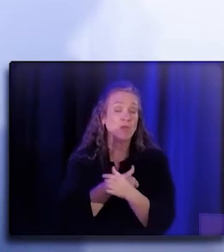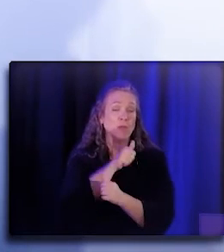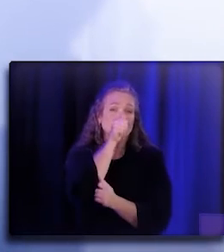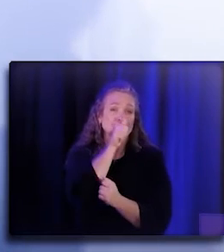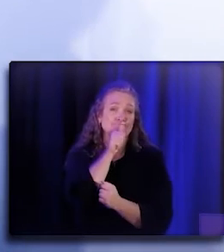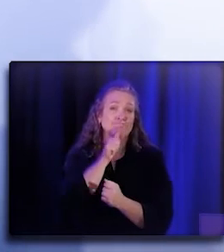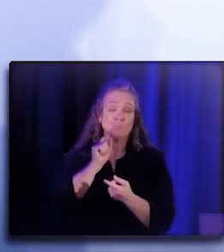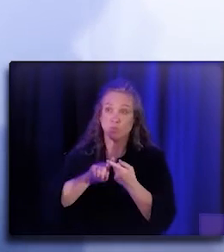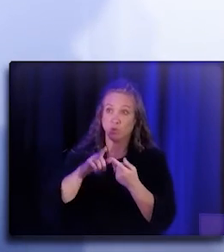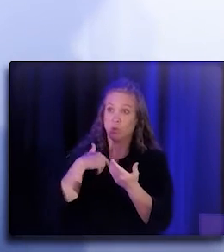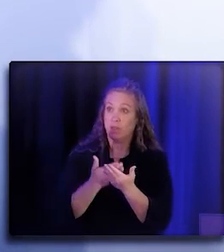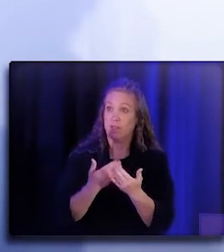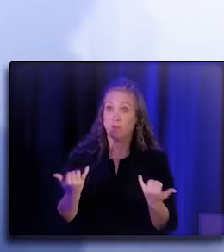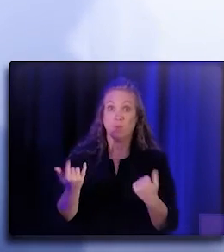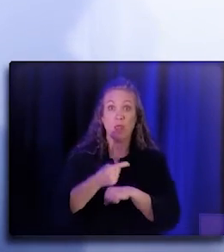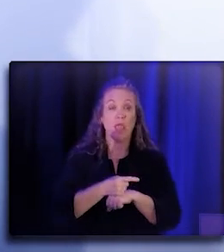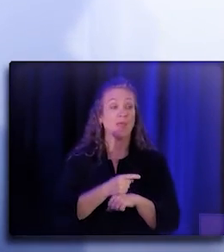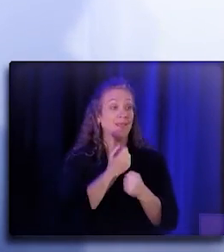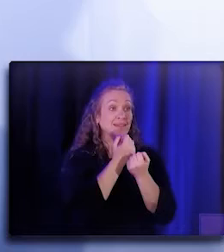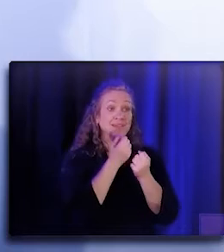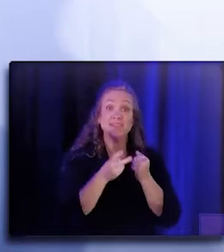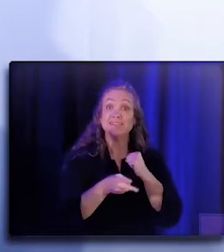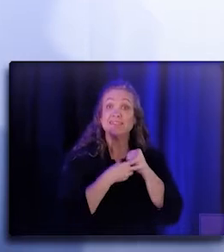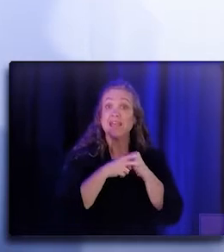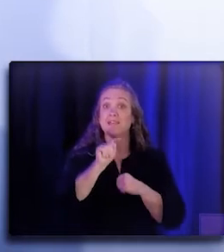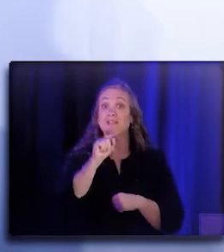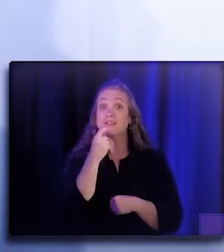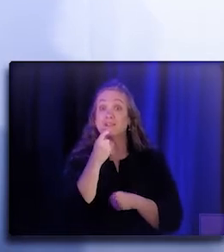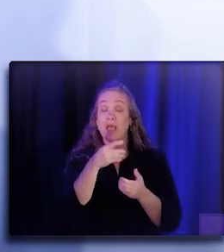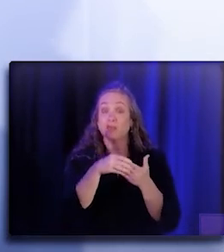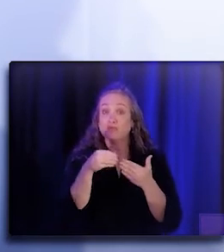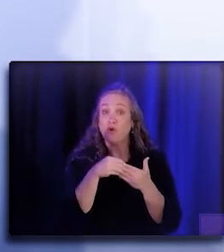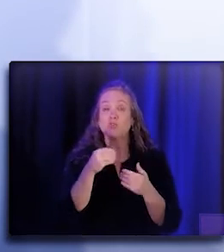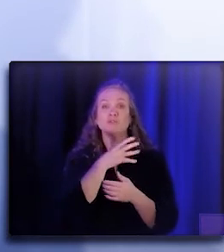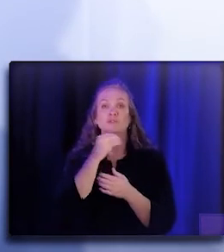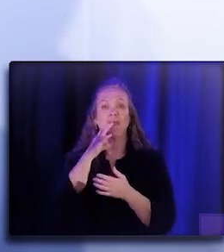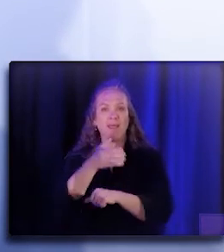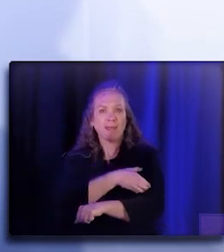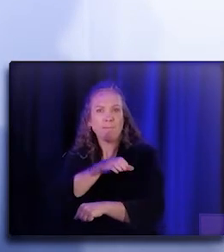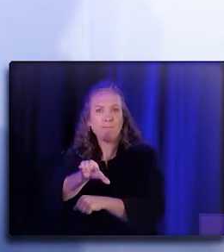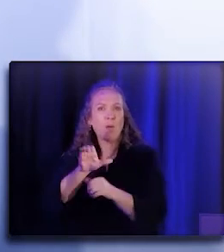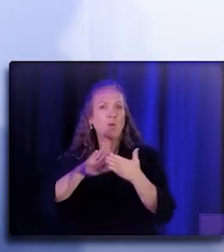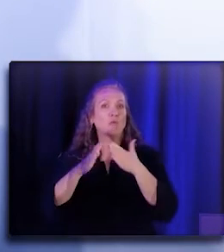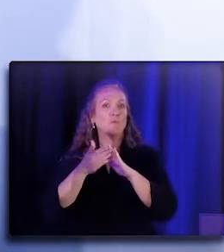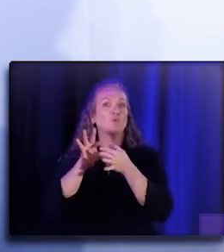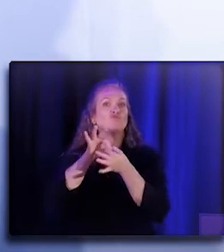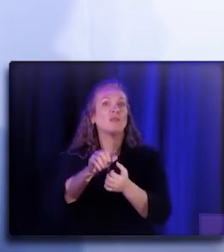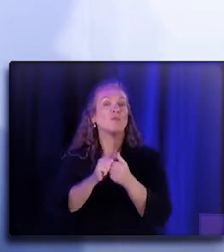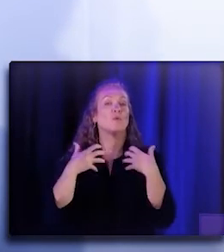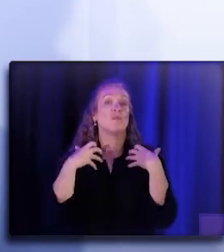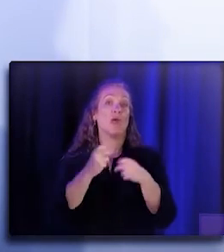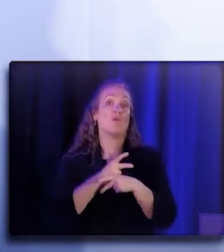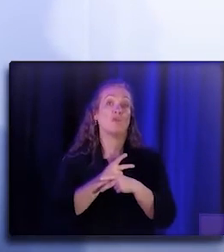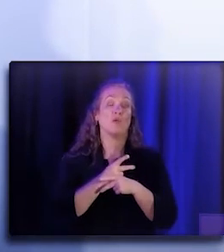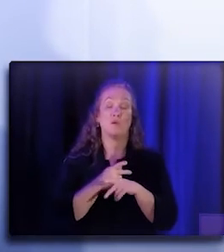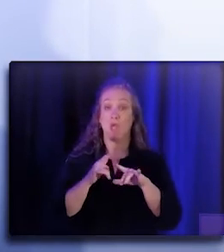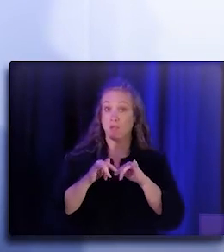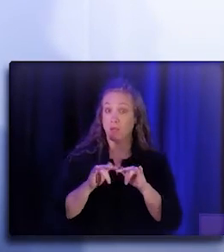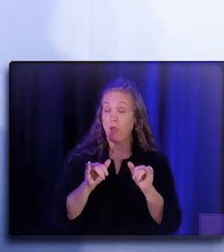saving tax dollars while creating jobs and empowering communities around healthcare. But we also have to acknowledge some of those barriers